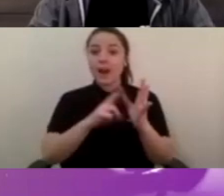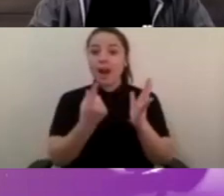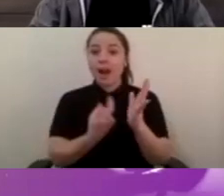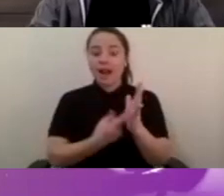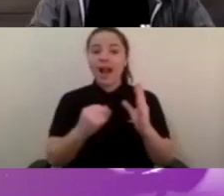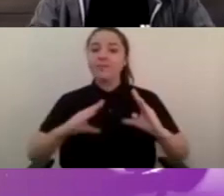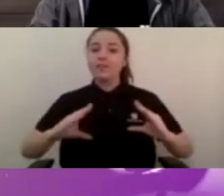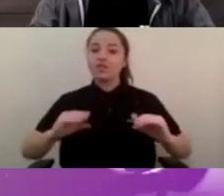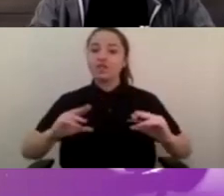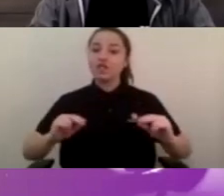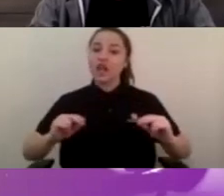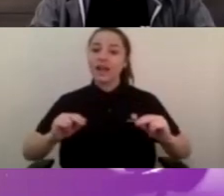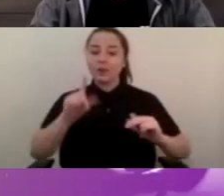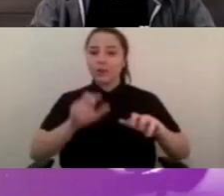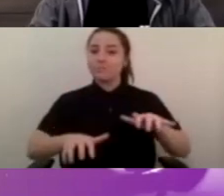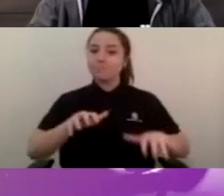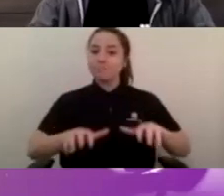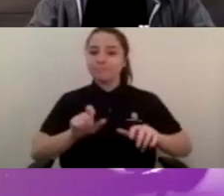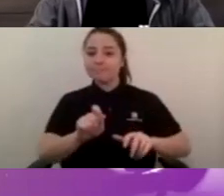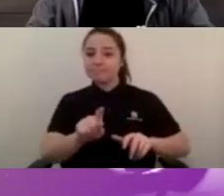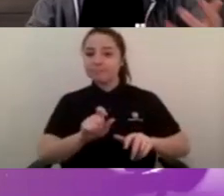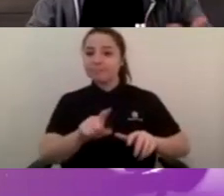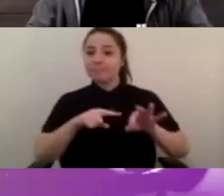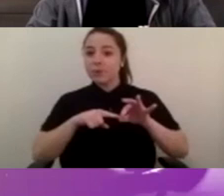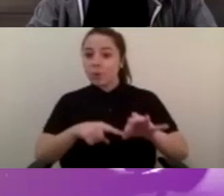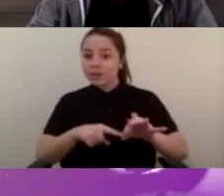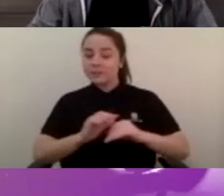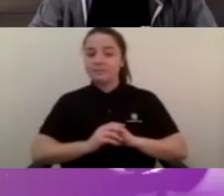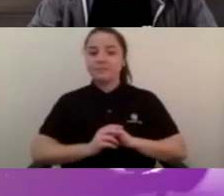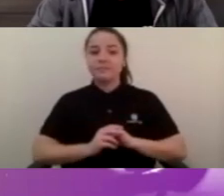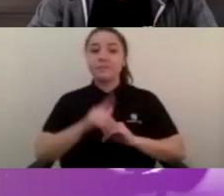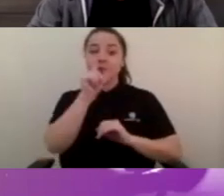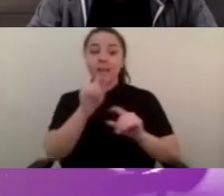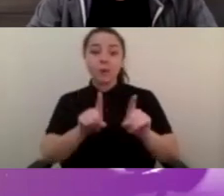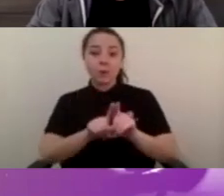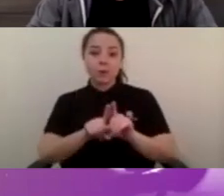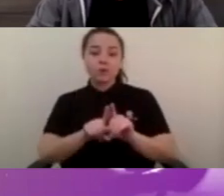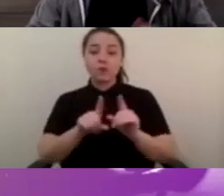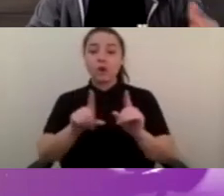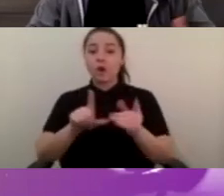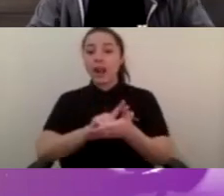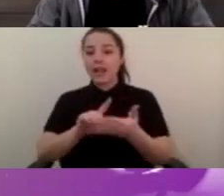during tonight's conversation you can also jump onto social media as well and you can see